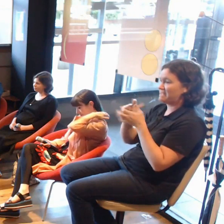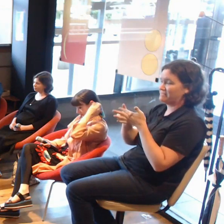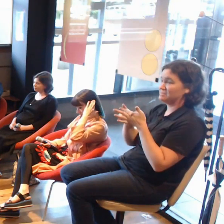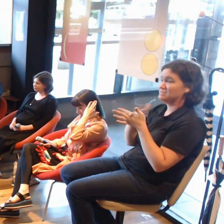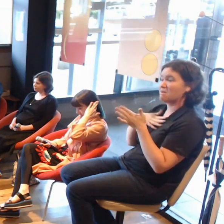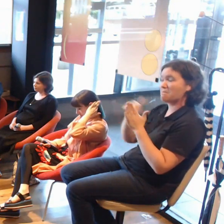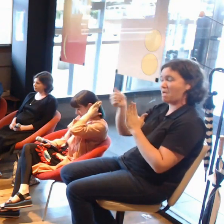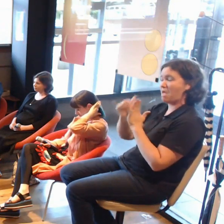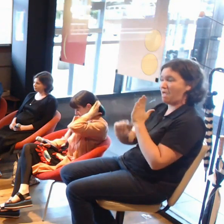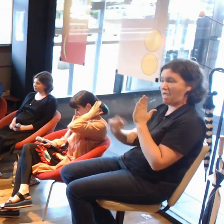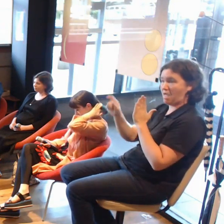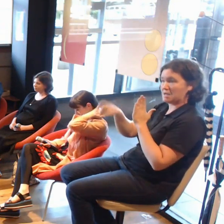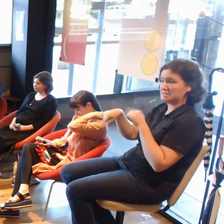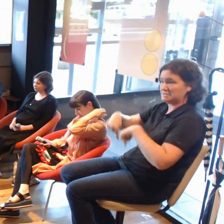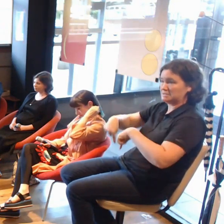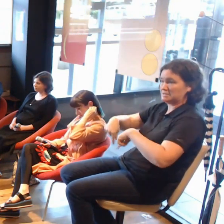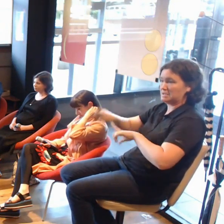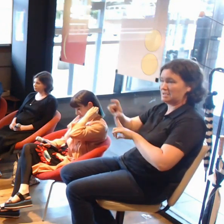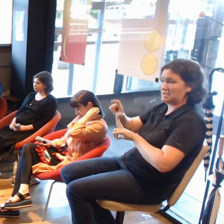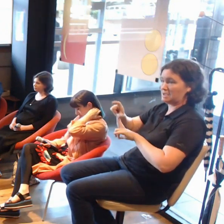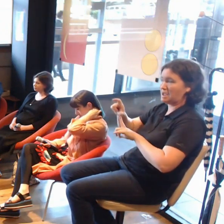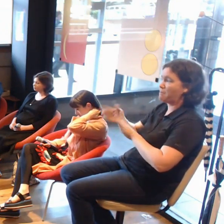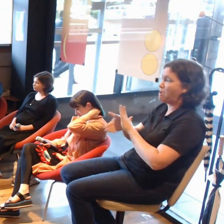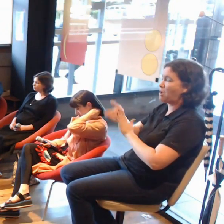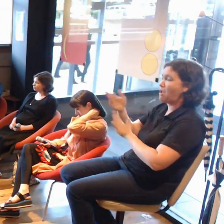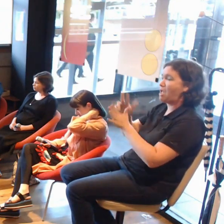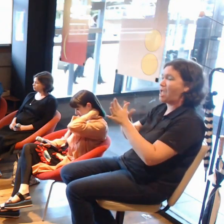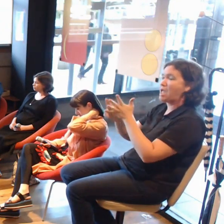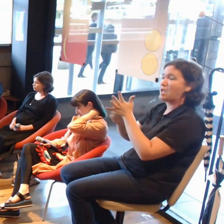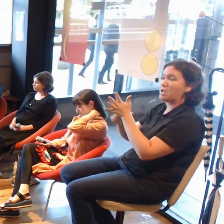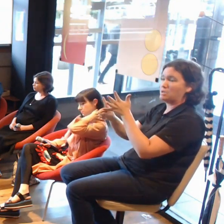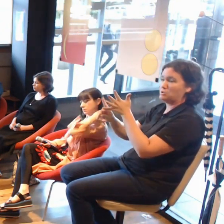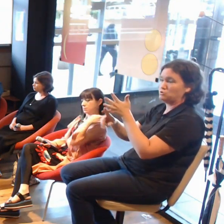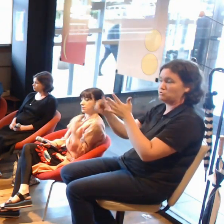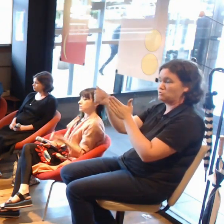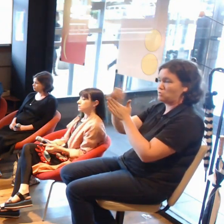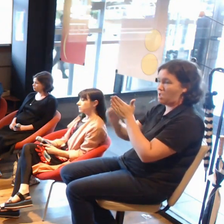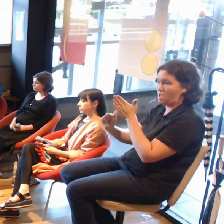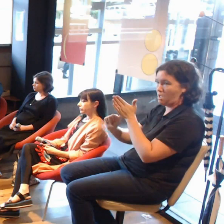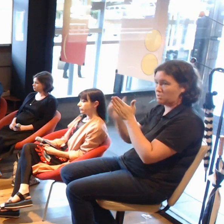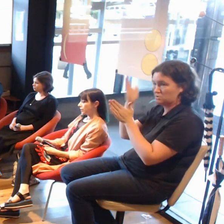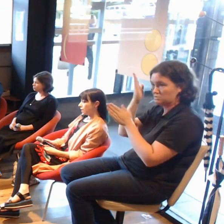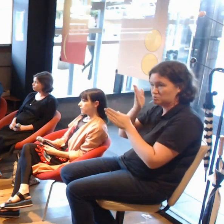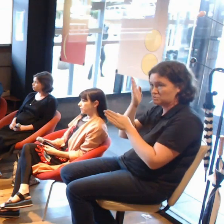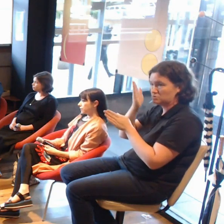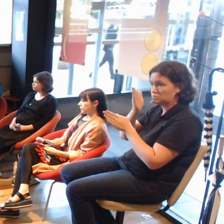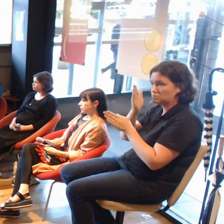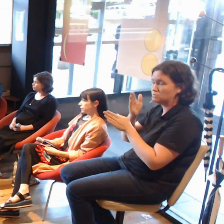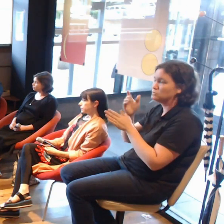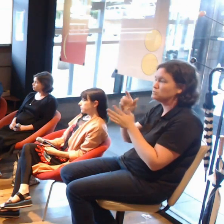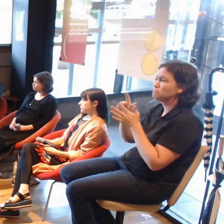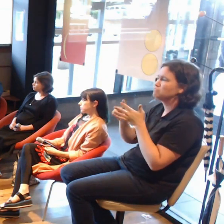I went to the ANU art school practising photography and digital media and have been expanding my practice since then.